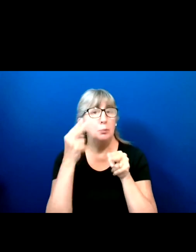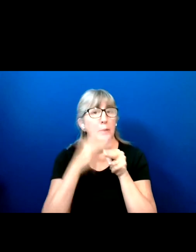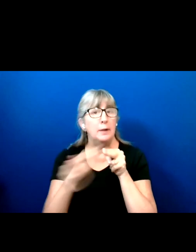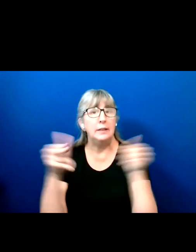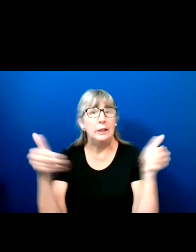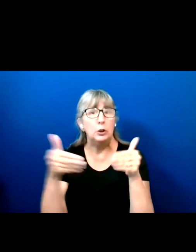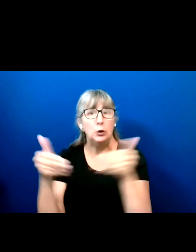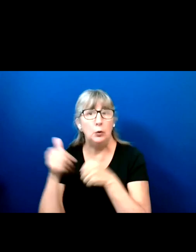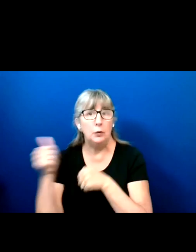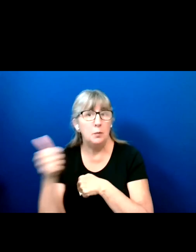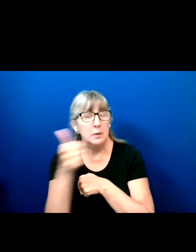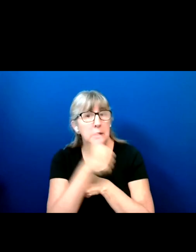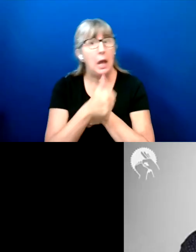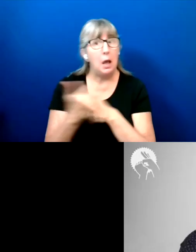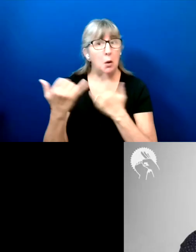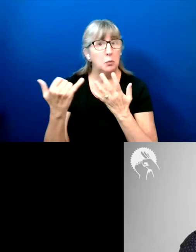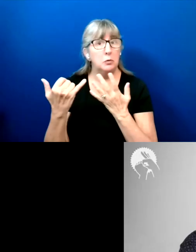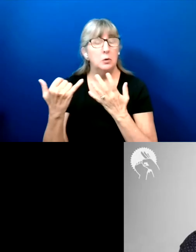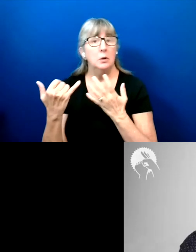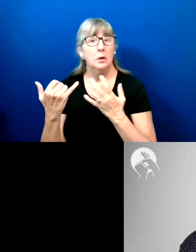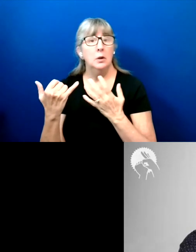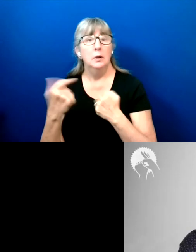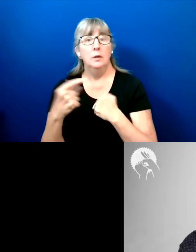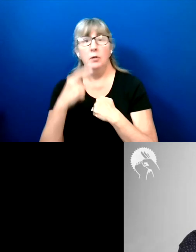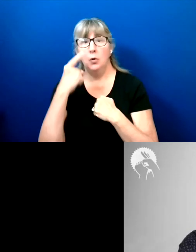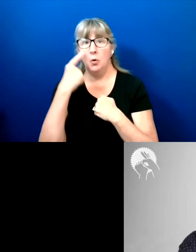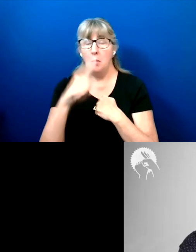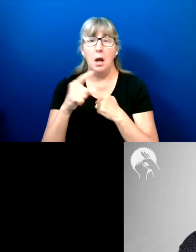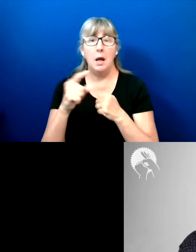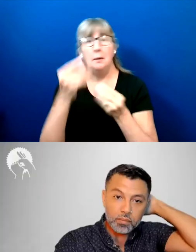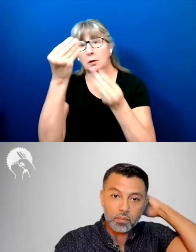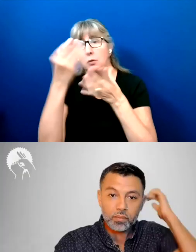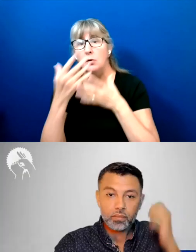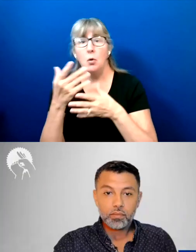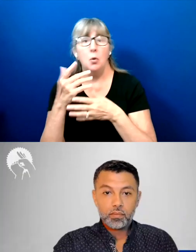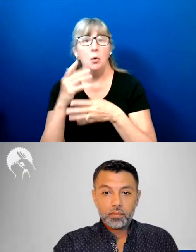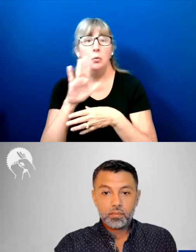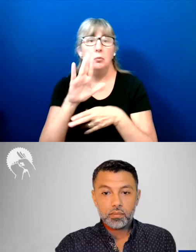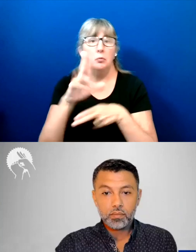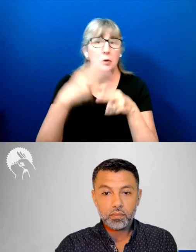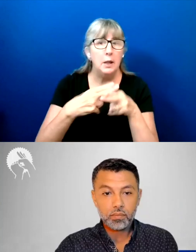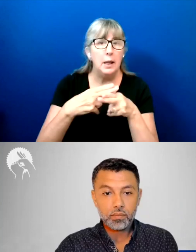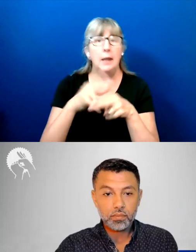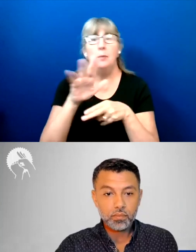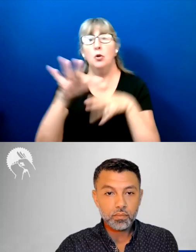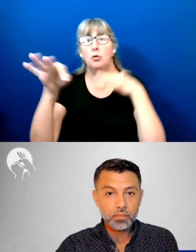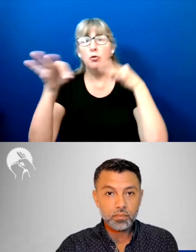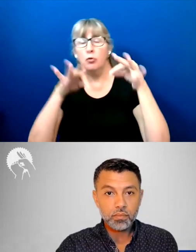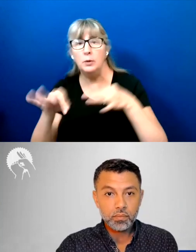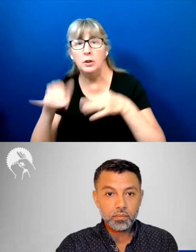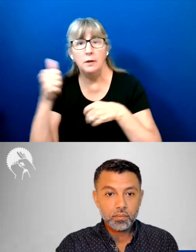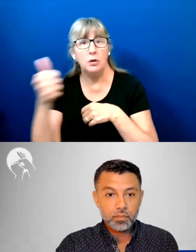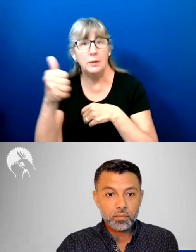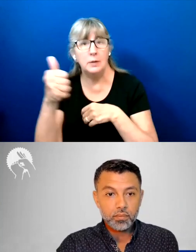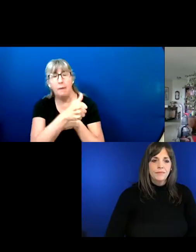If you can share who you are, give a brief image description of yourself.